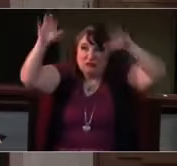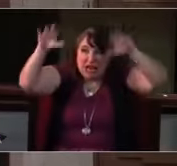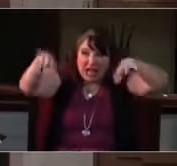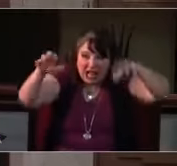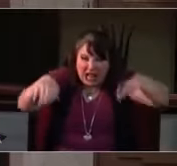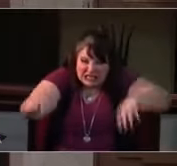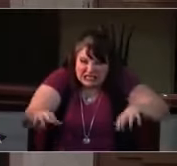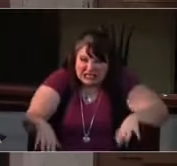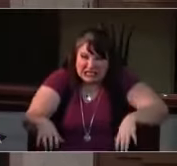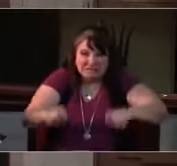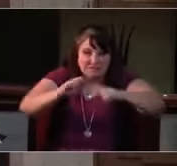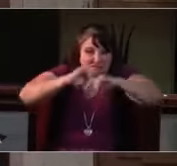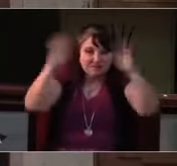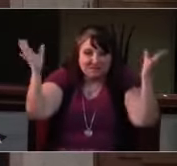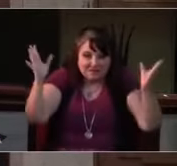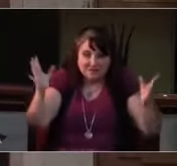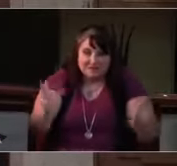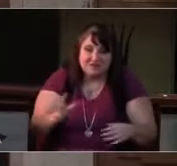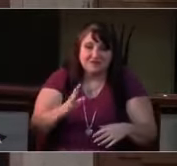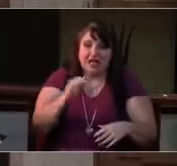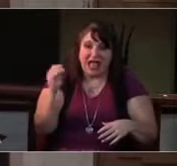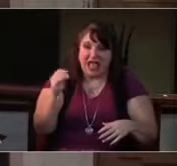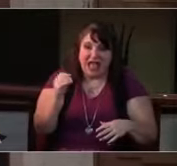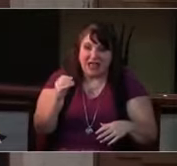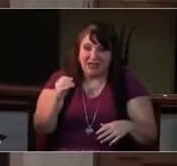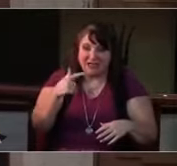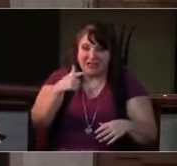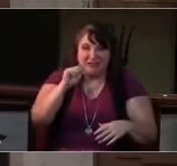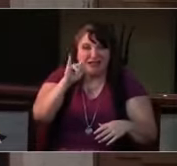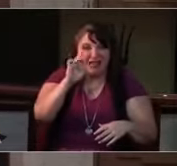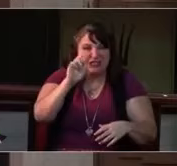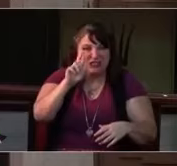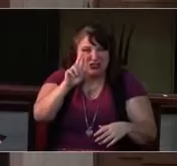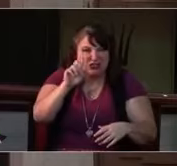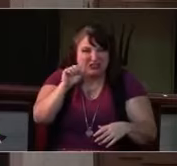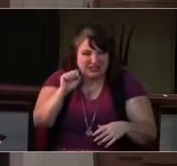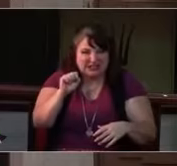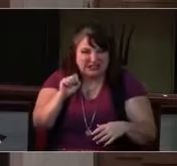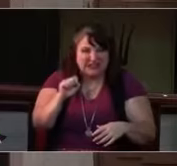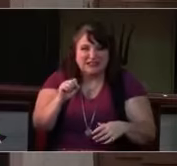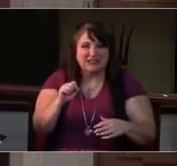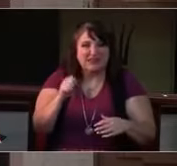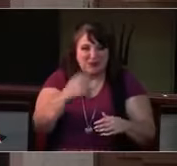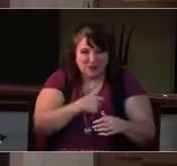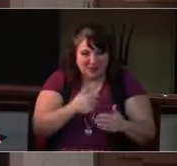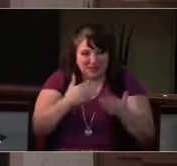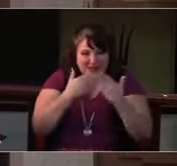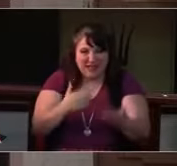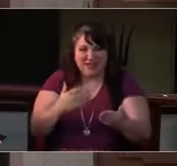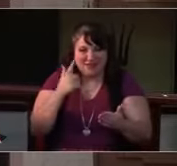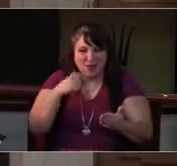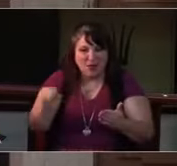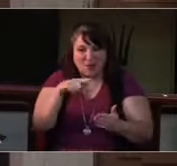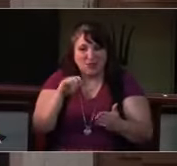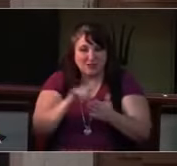as it is sent forth to proclaim your love. We pray especially for new congregations and those in redevelopment.